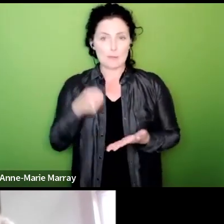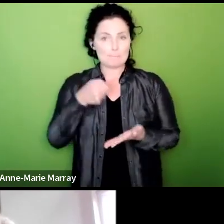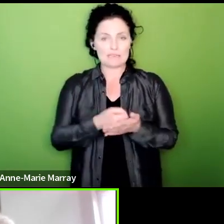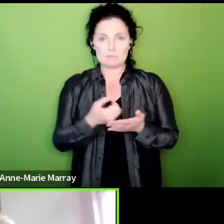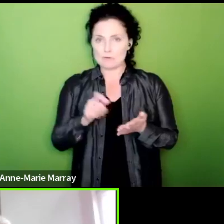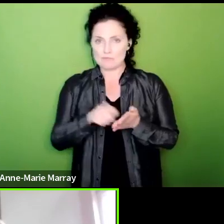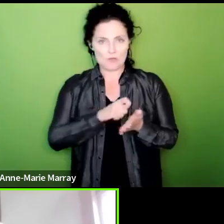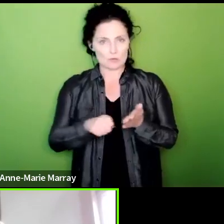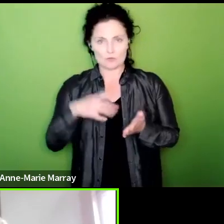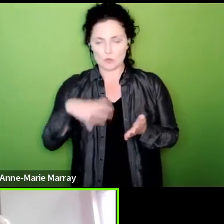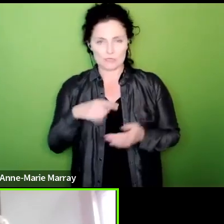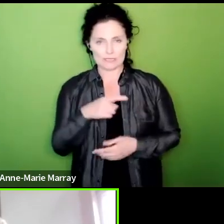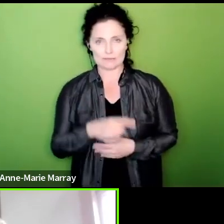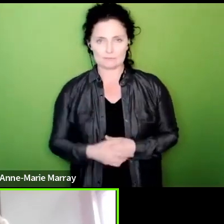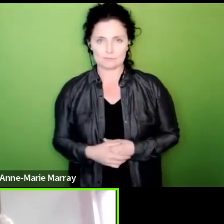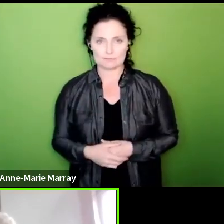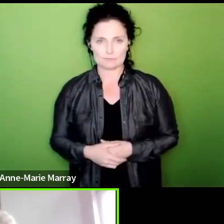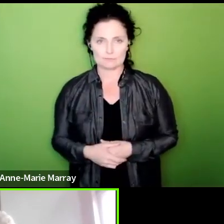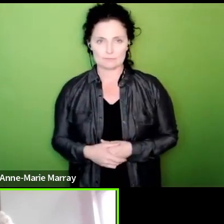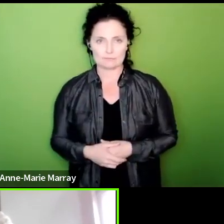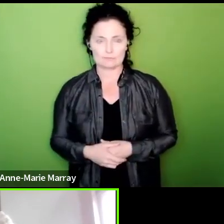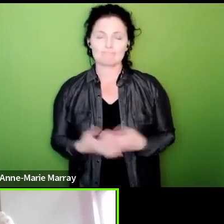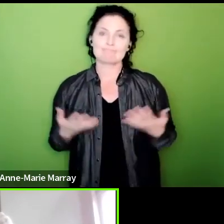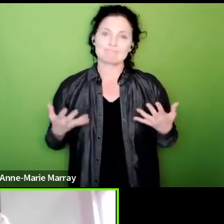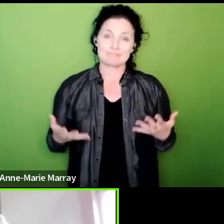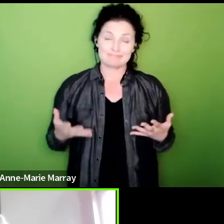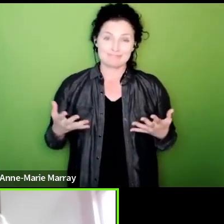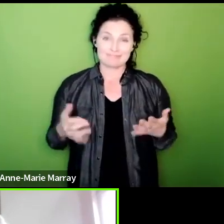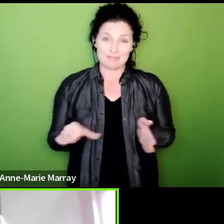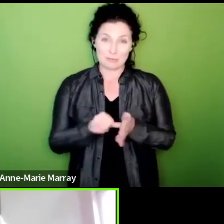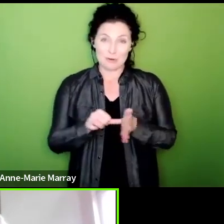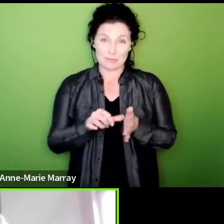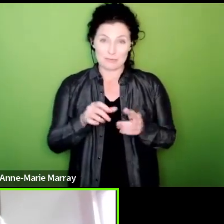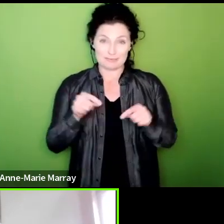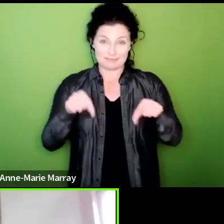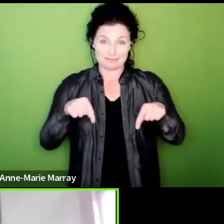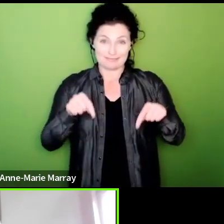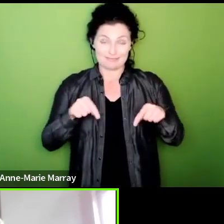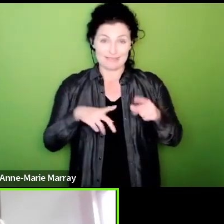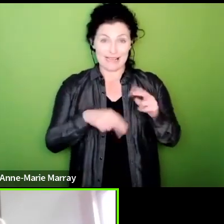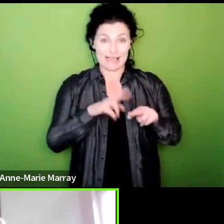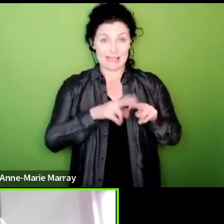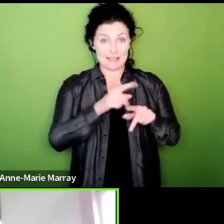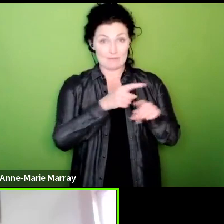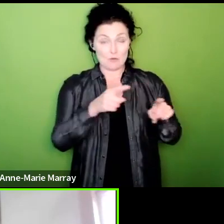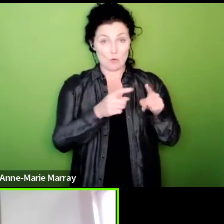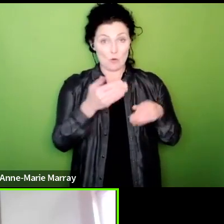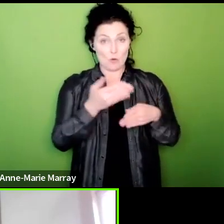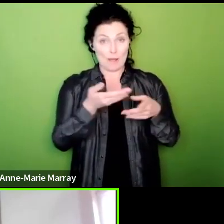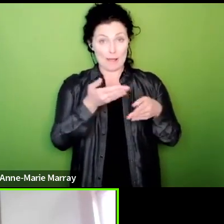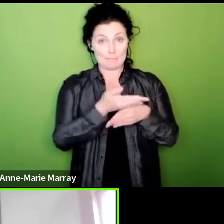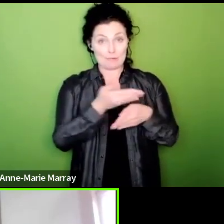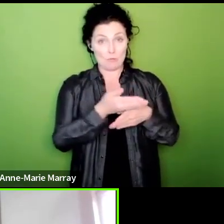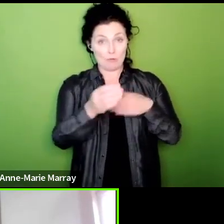so obviously the issue here is is if people are employed um so let's say people are in HMRC in